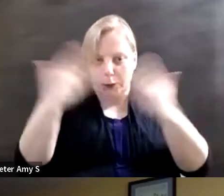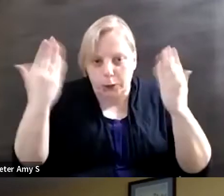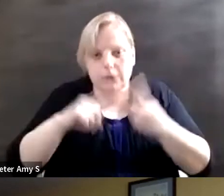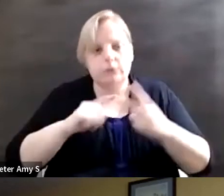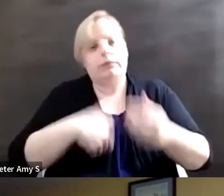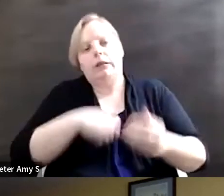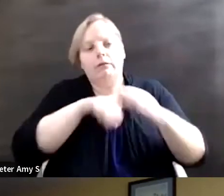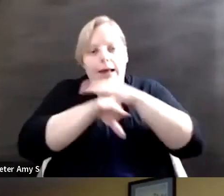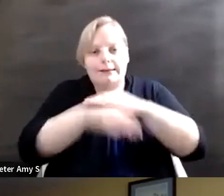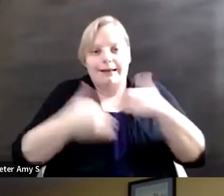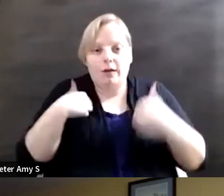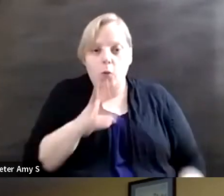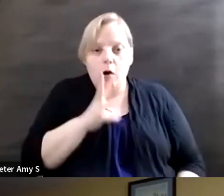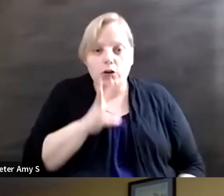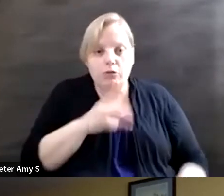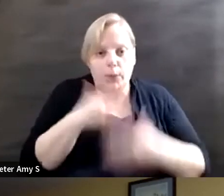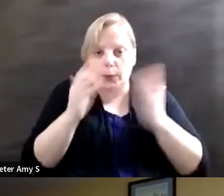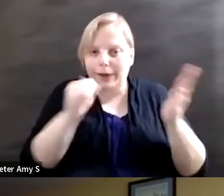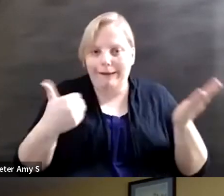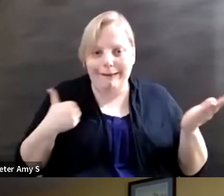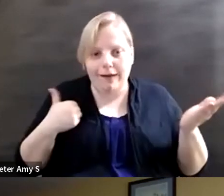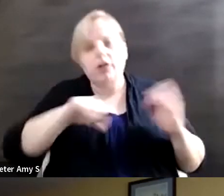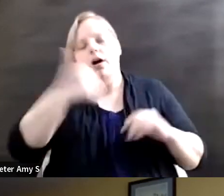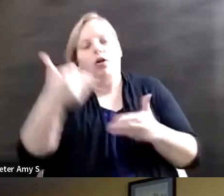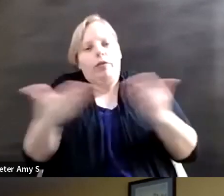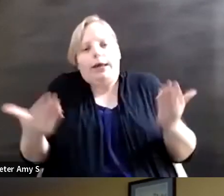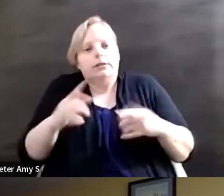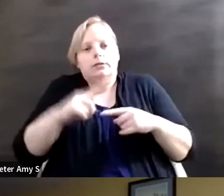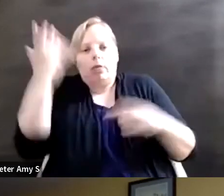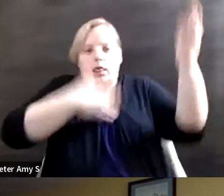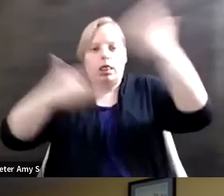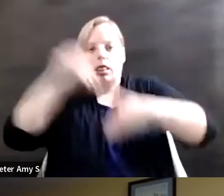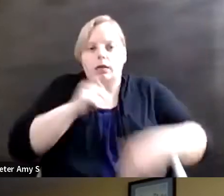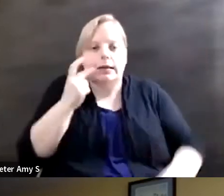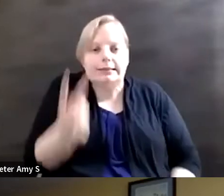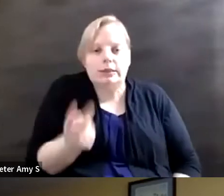there are other things that go invisible because they are not considered by the statistics. For